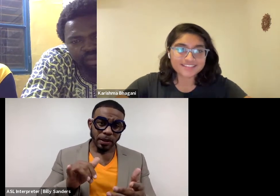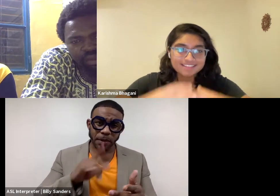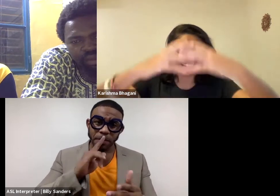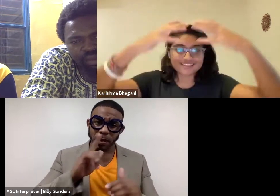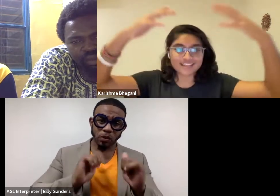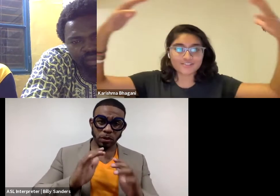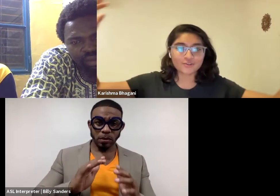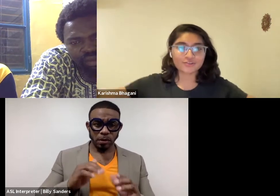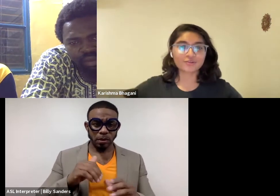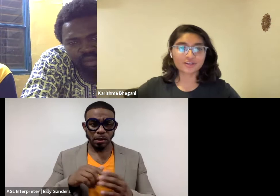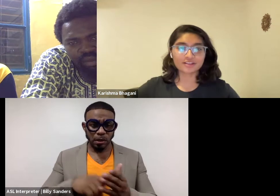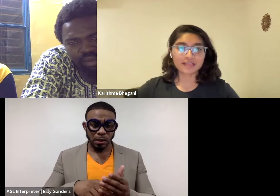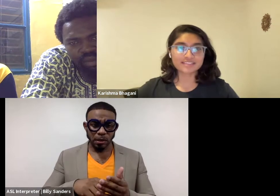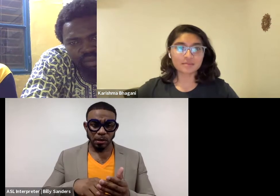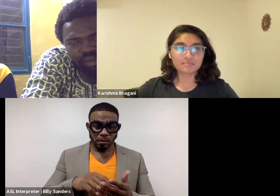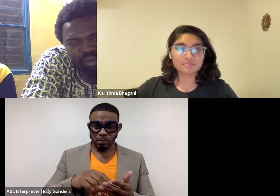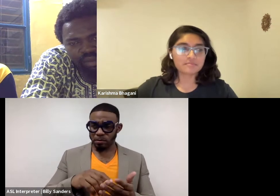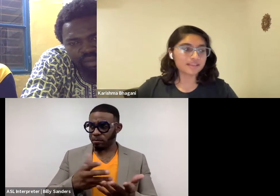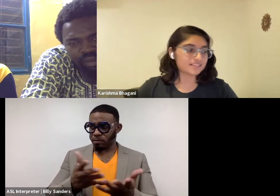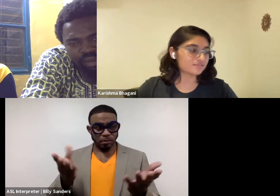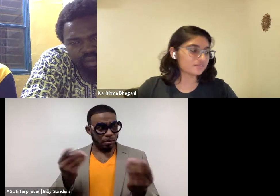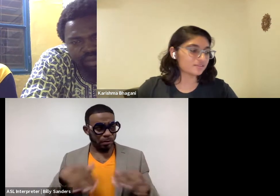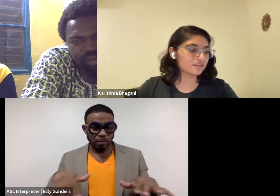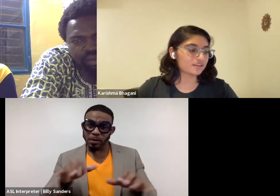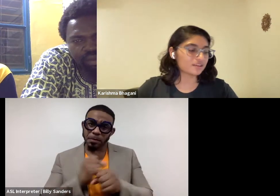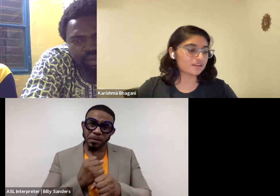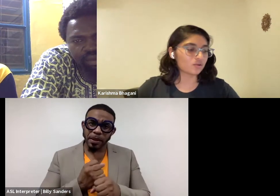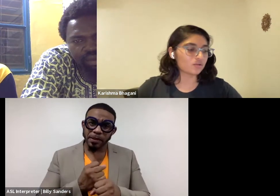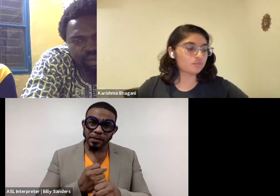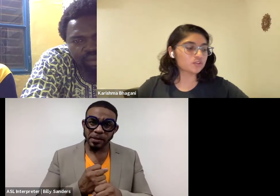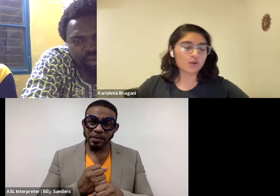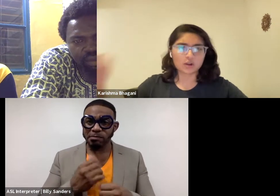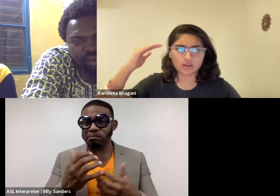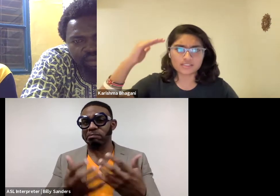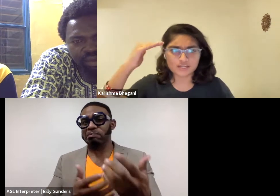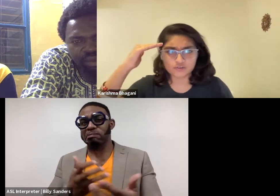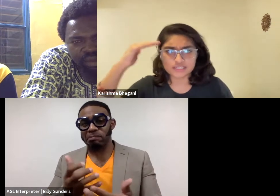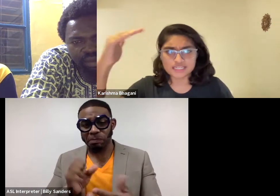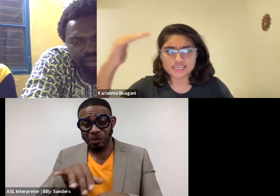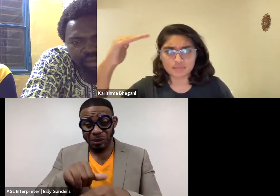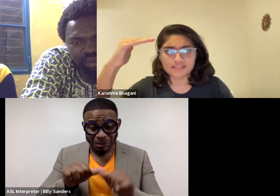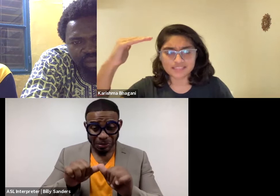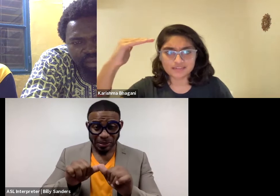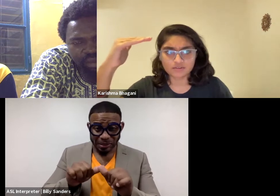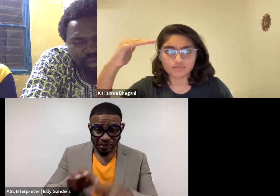in this larger curatorial landscape puts you on a constant critiquing mindset of,